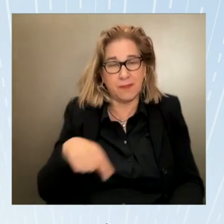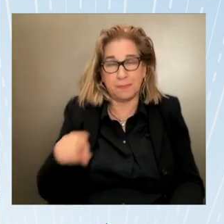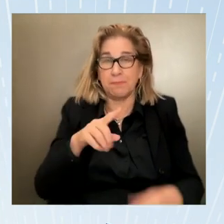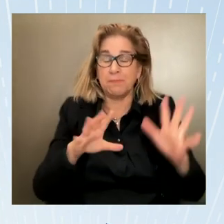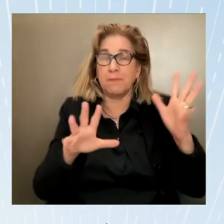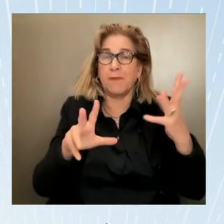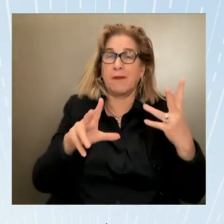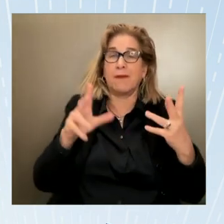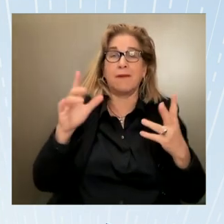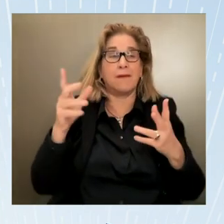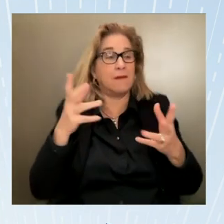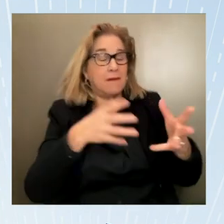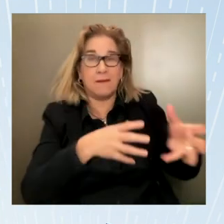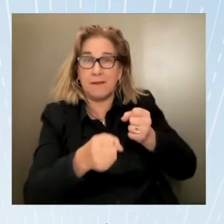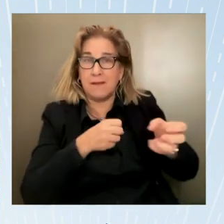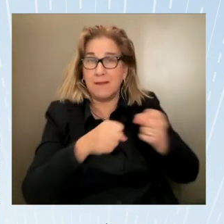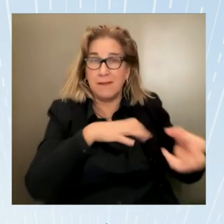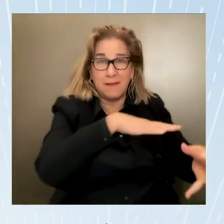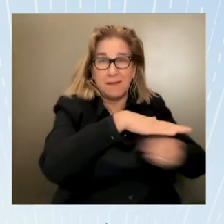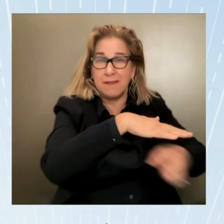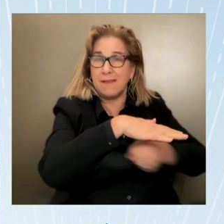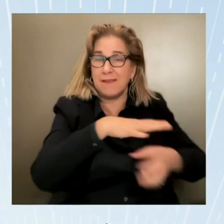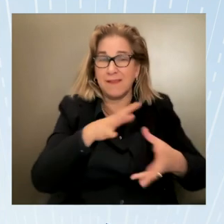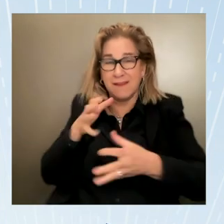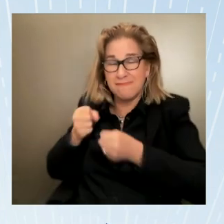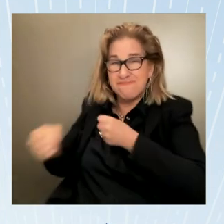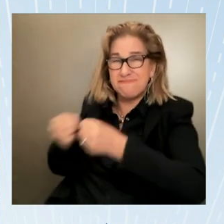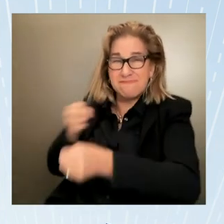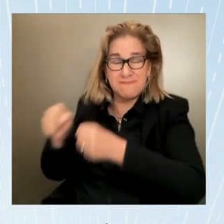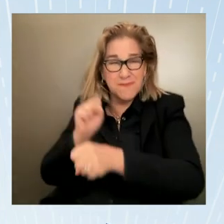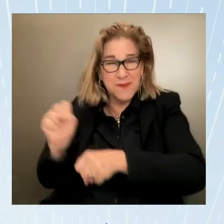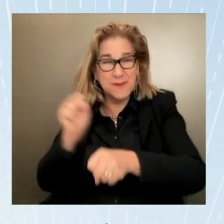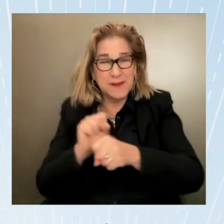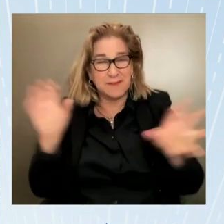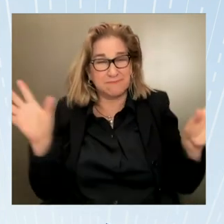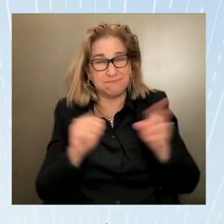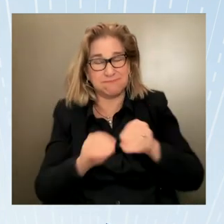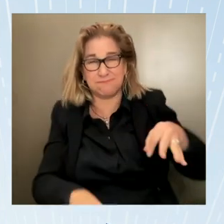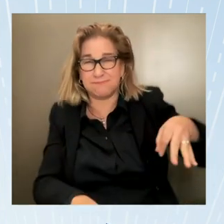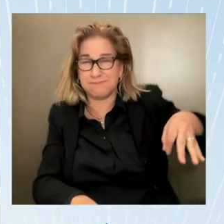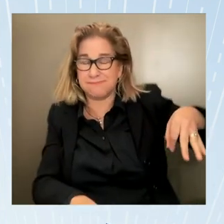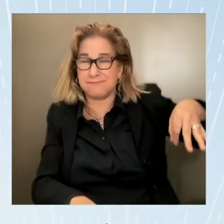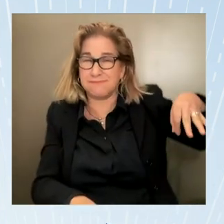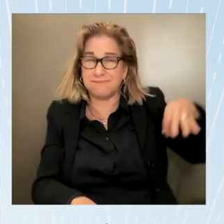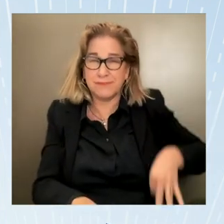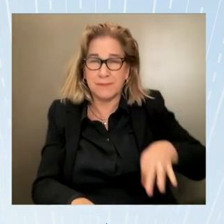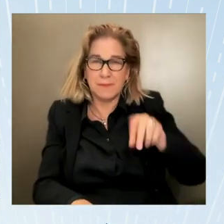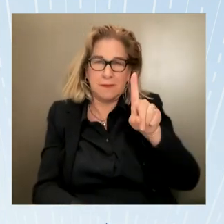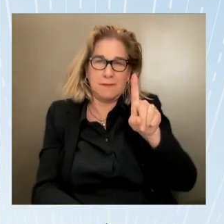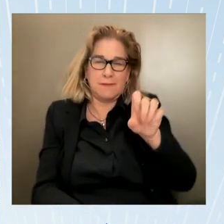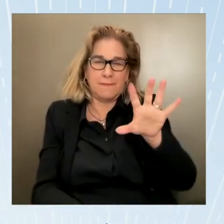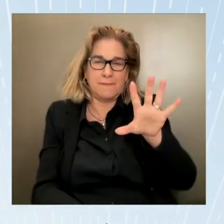just like these what the victims lose the human cost of the suffering is simply beyond our ability